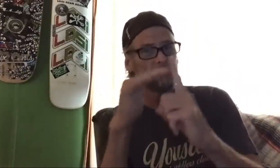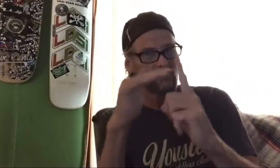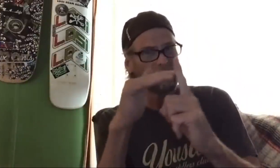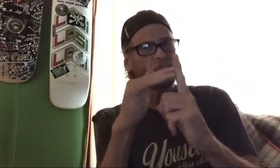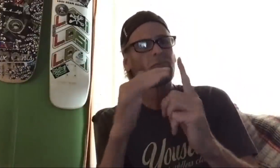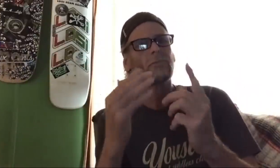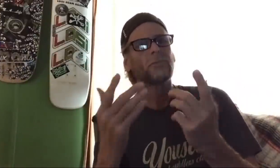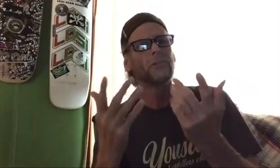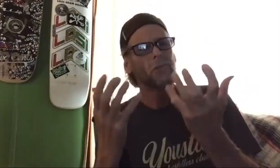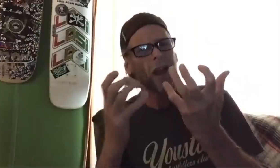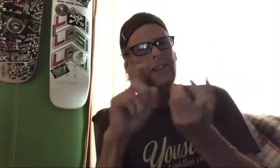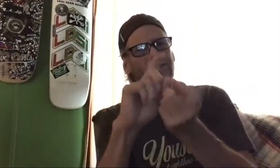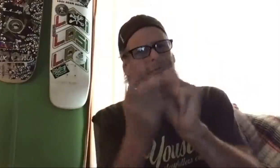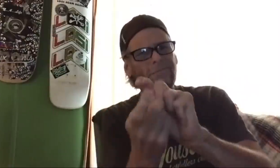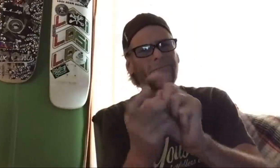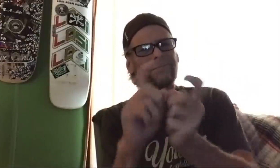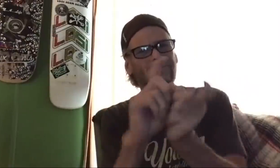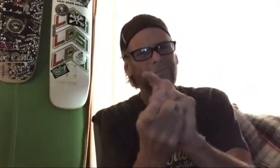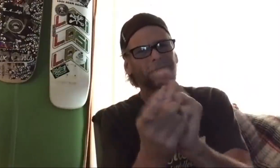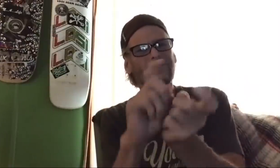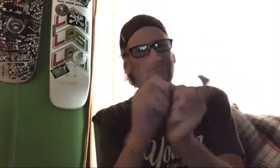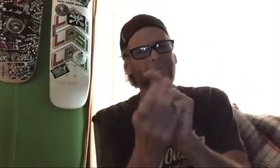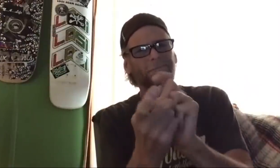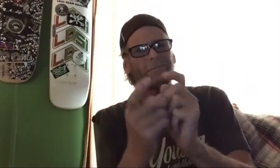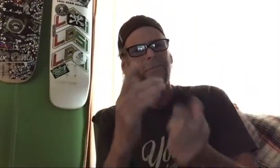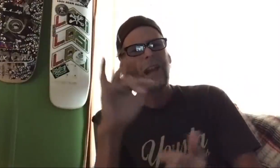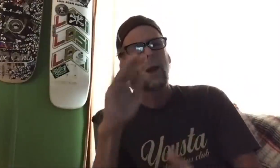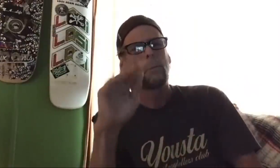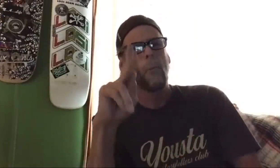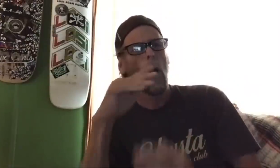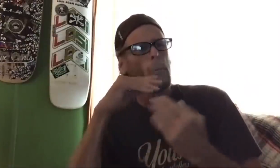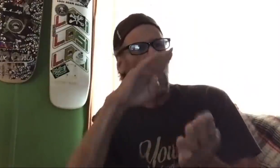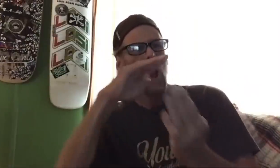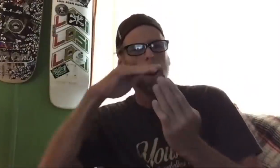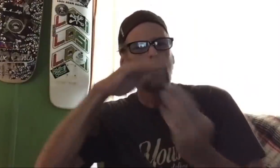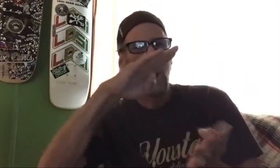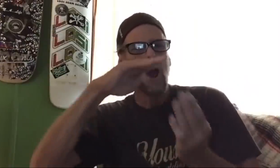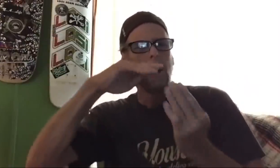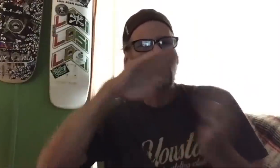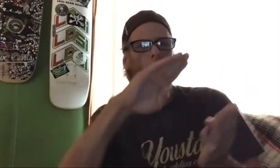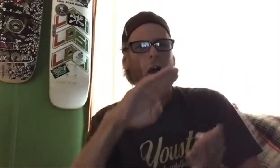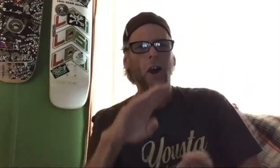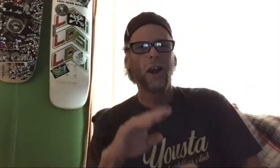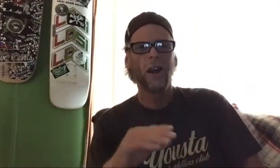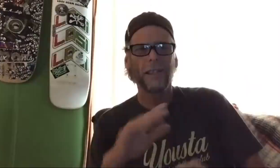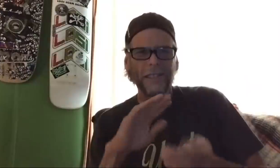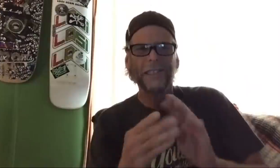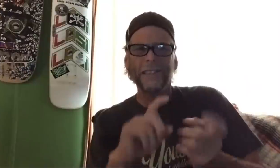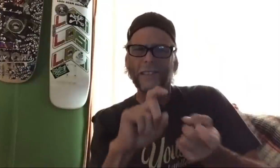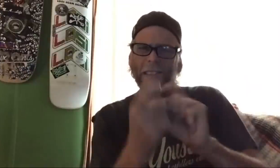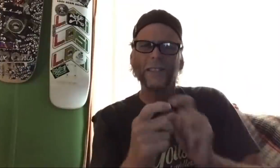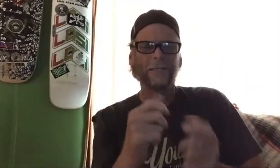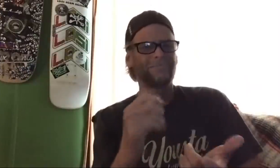He was really persistent about making that change. Barking like a dog, to change the name!